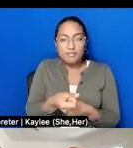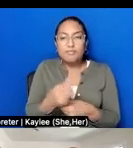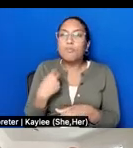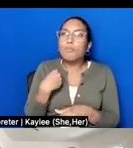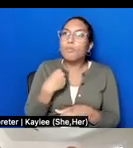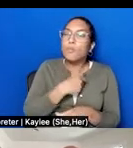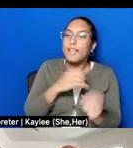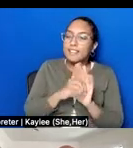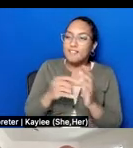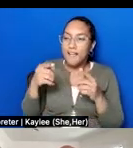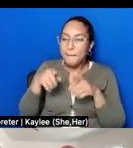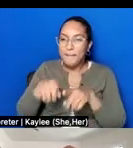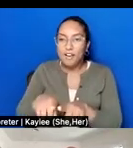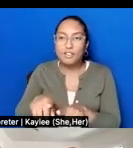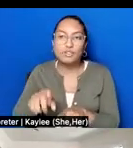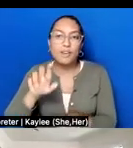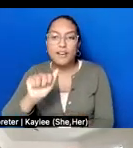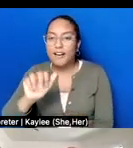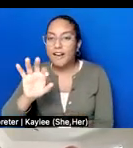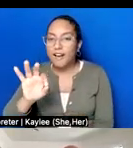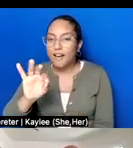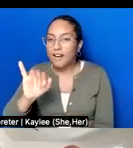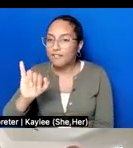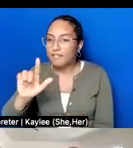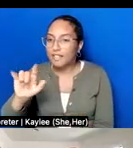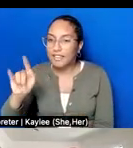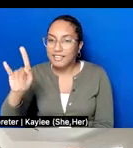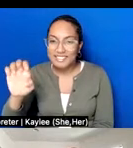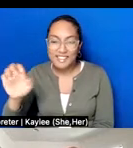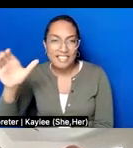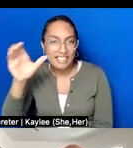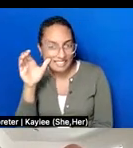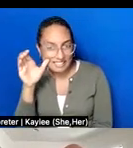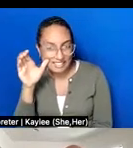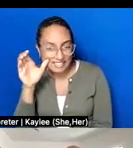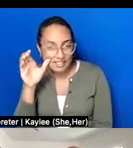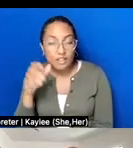call "affiliative listening," listening to build relationships, to build connections.